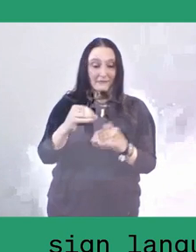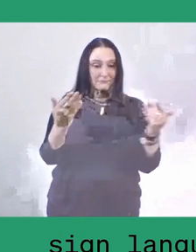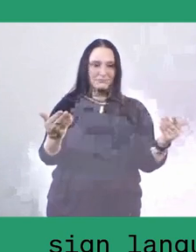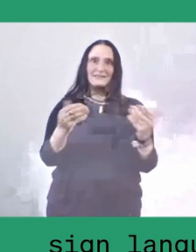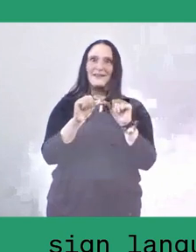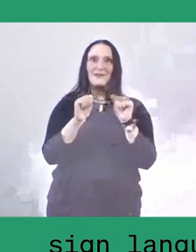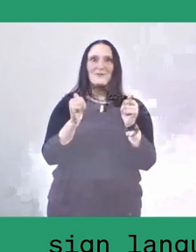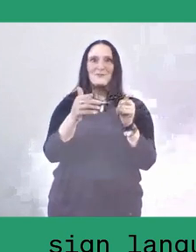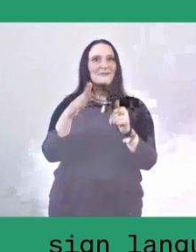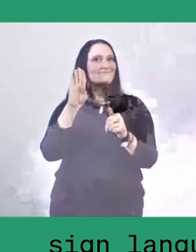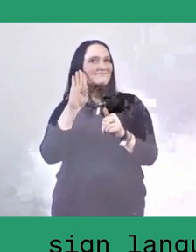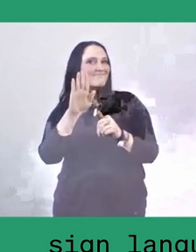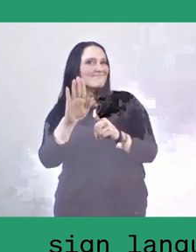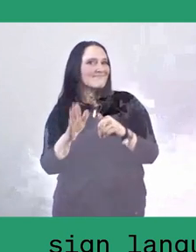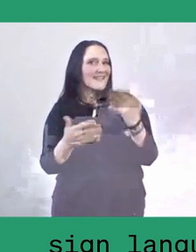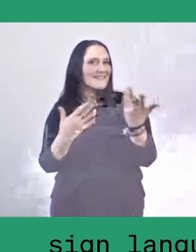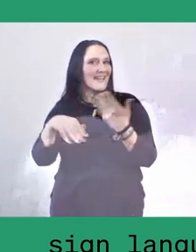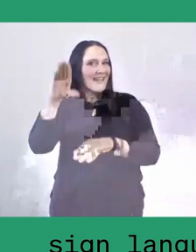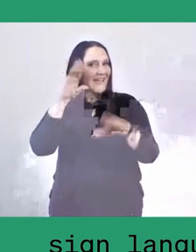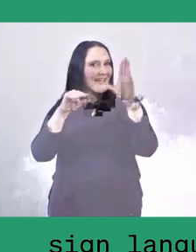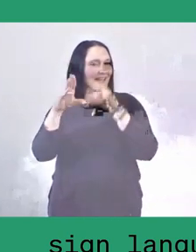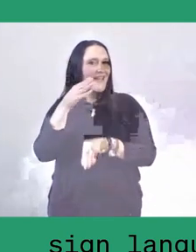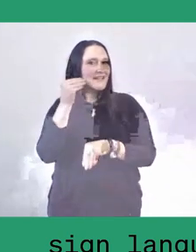and I'm very curious to know more